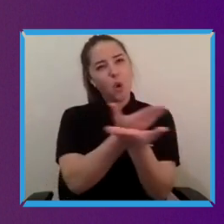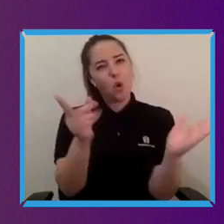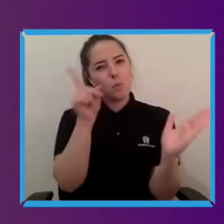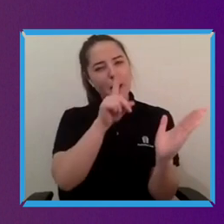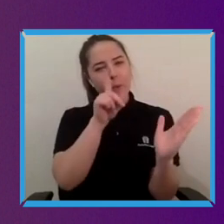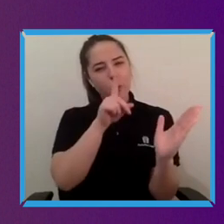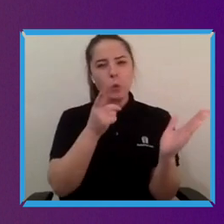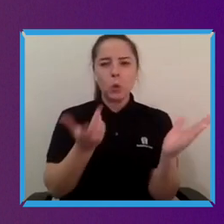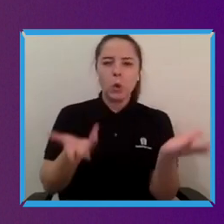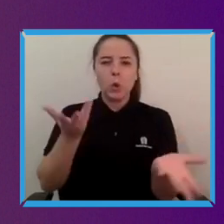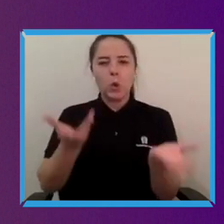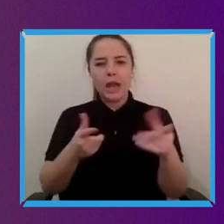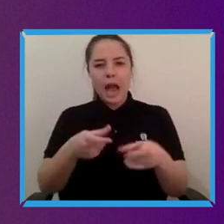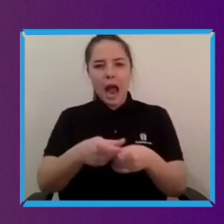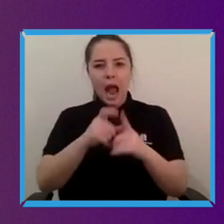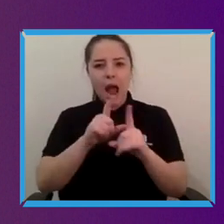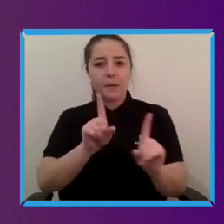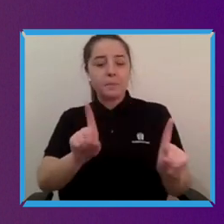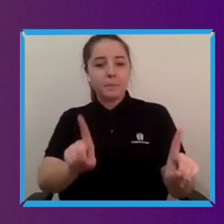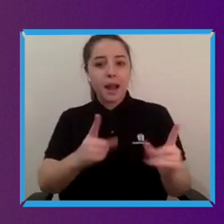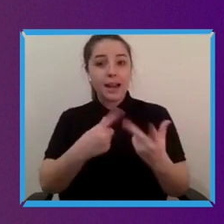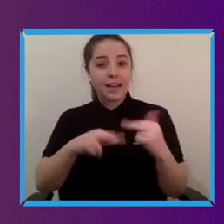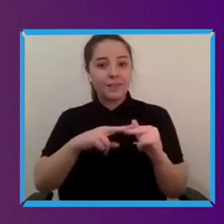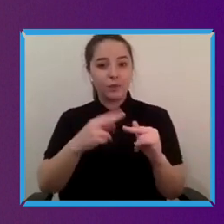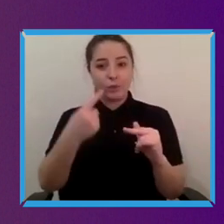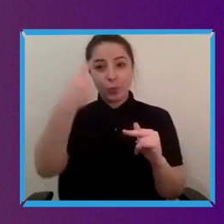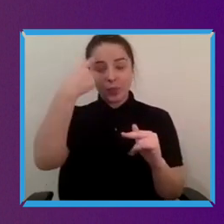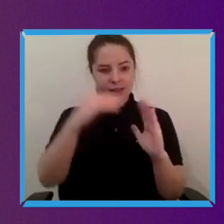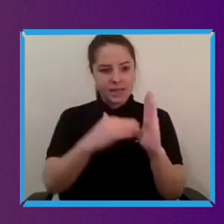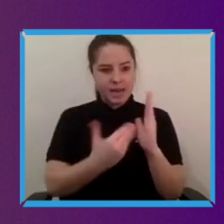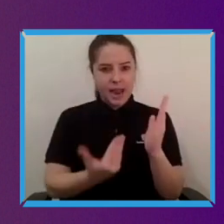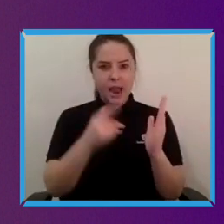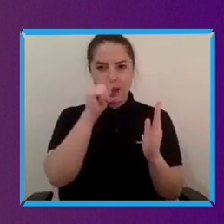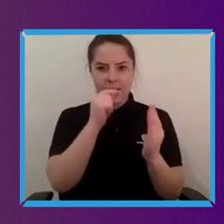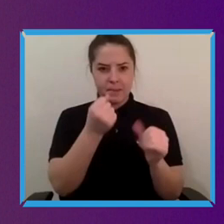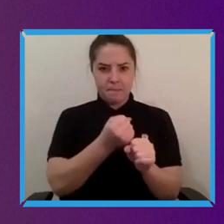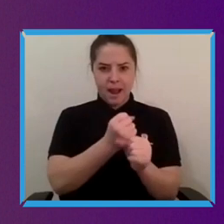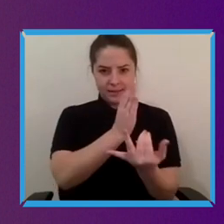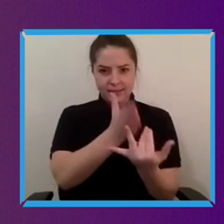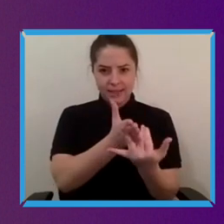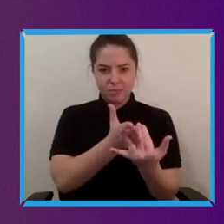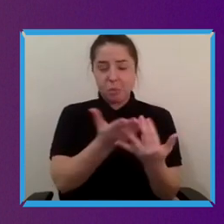in every condition. I suppose if you have a situation in which most